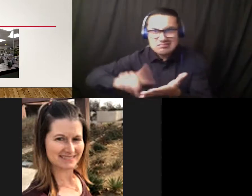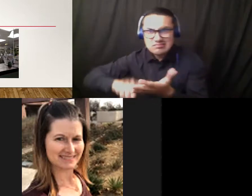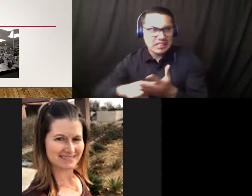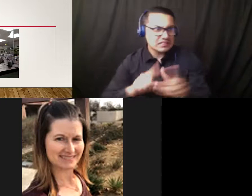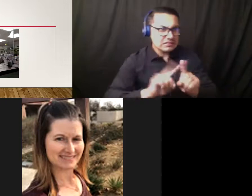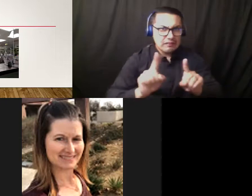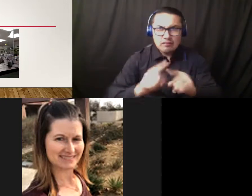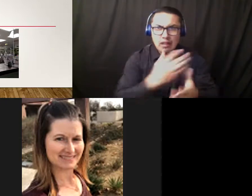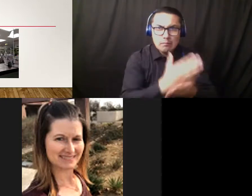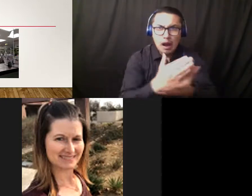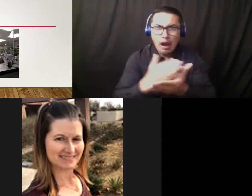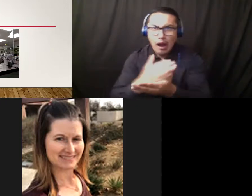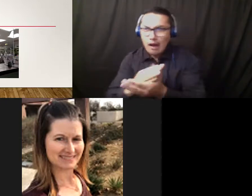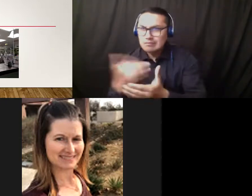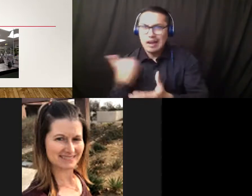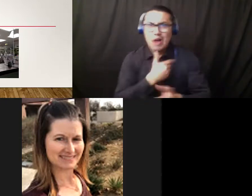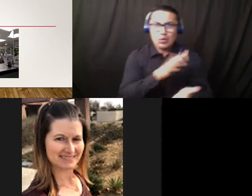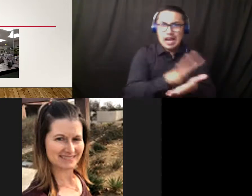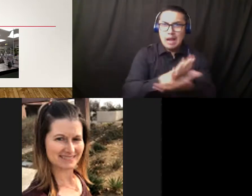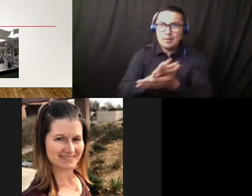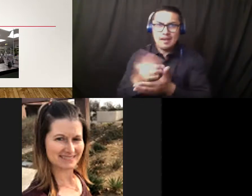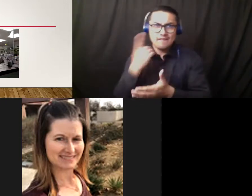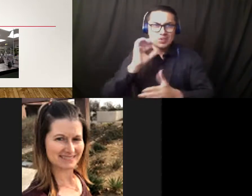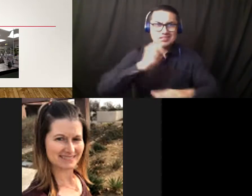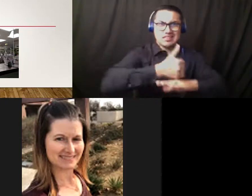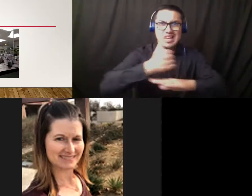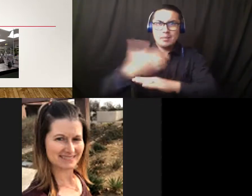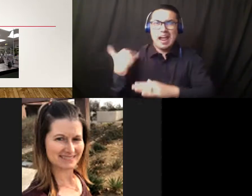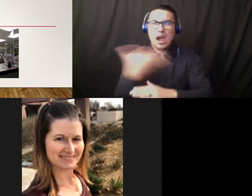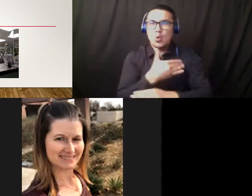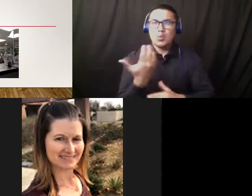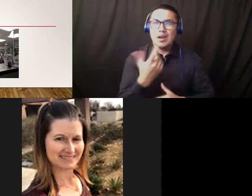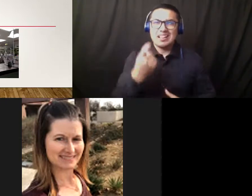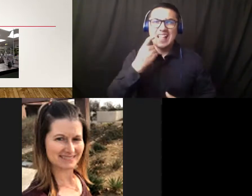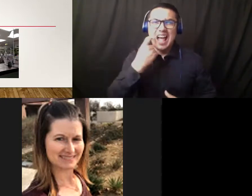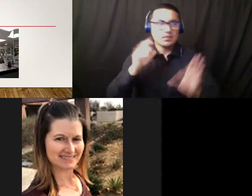the application of these plexiglass virus barriers and this is just one